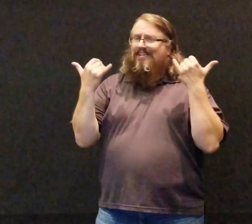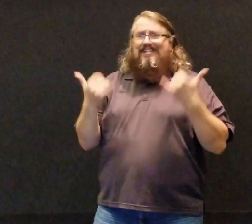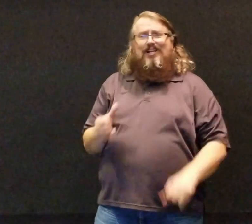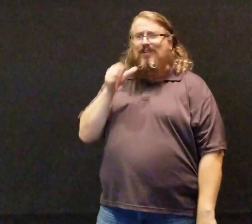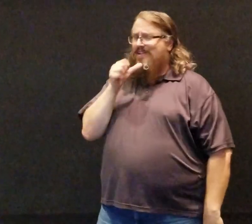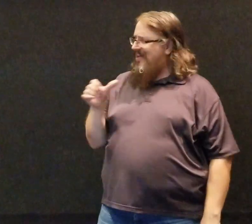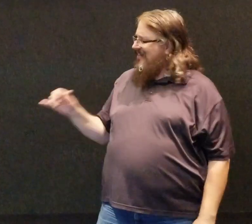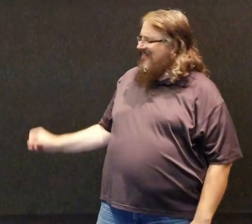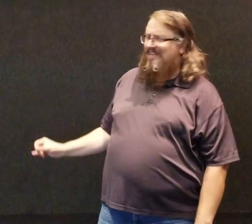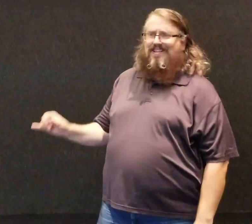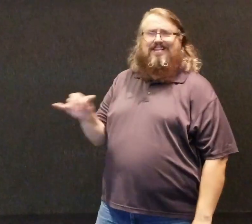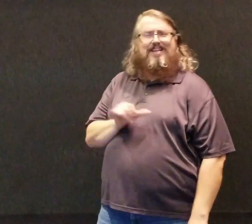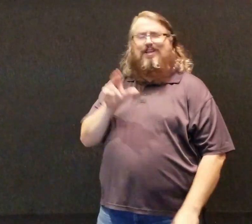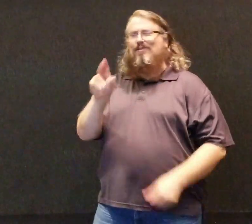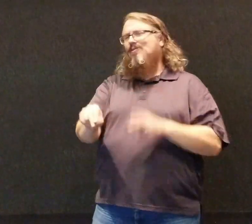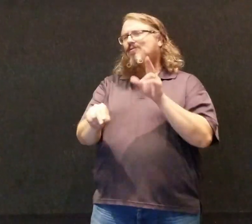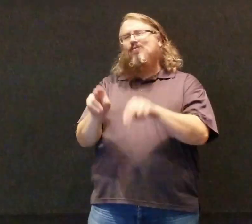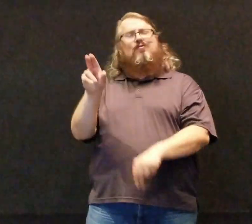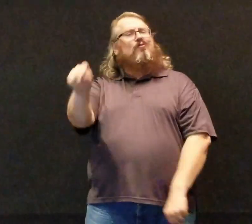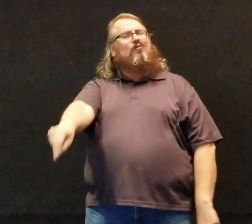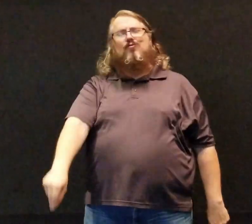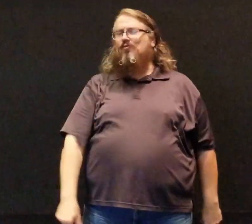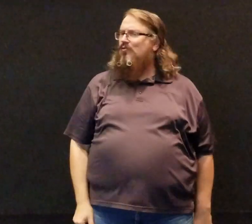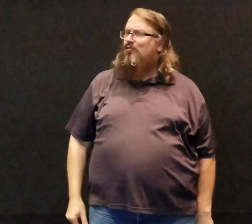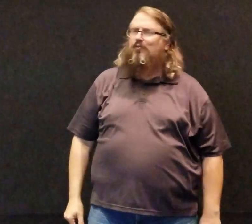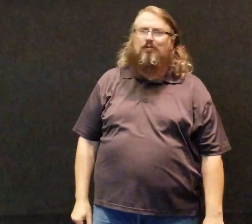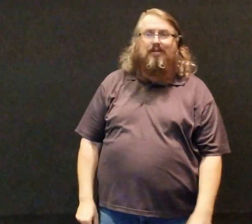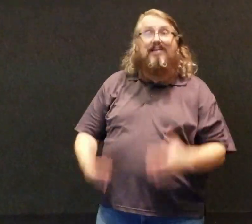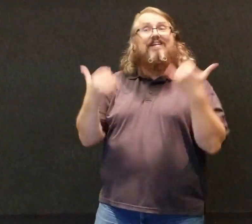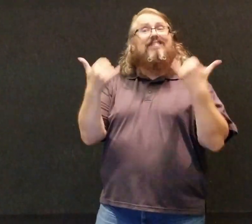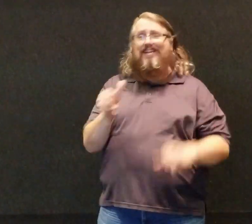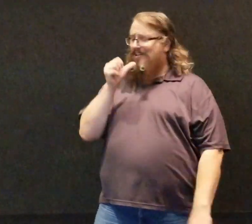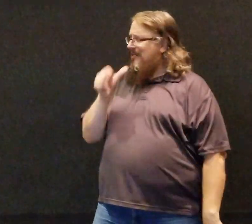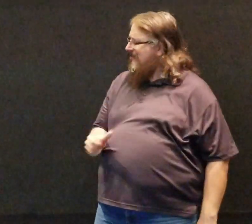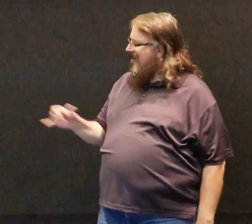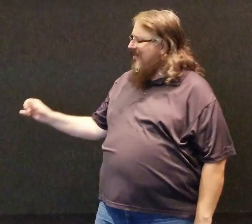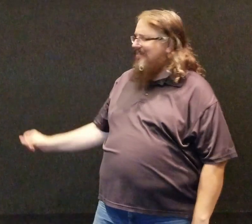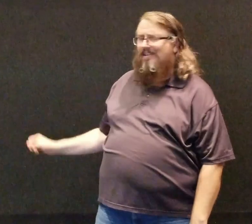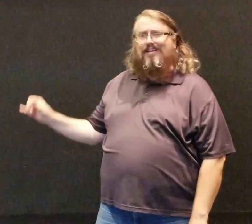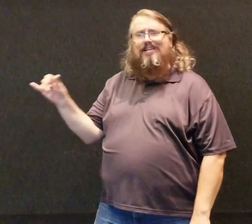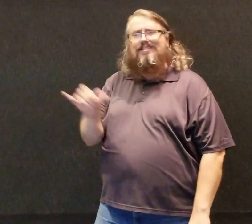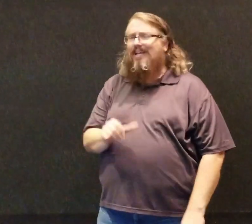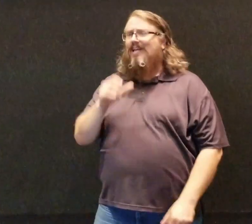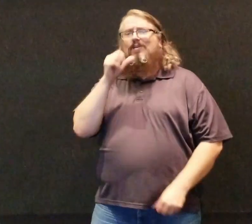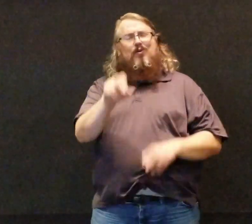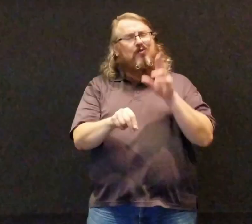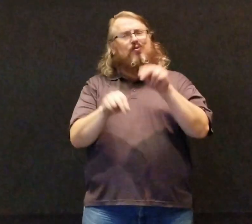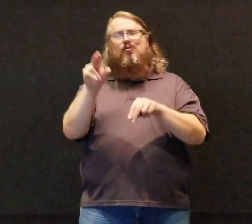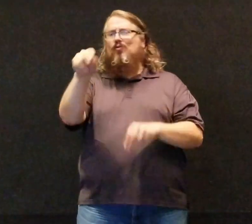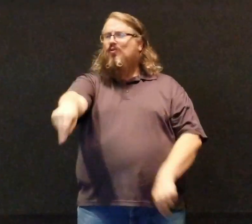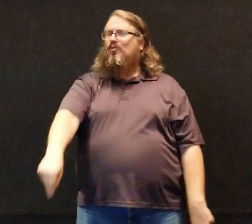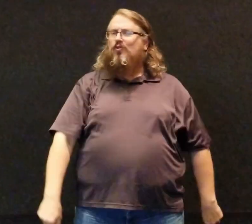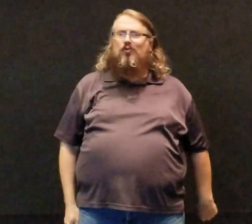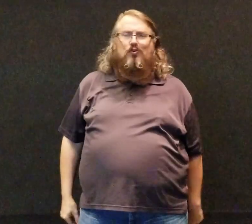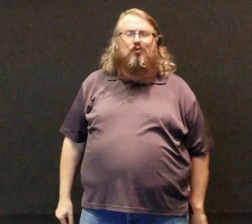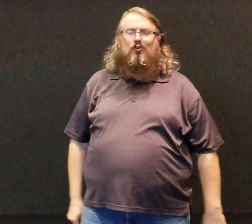And now I'm not the same (no-o-o-o)